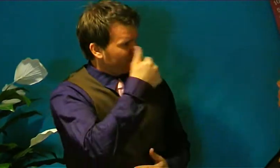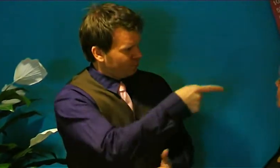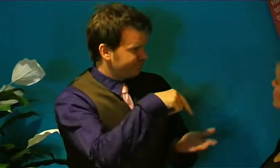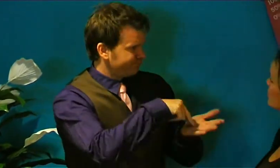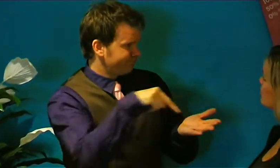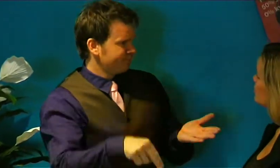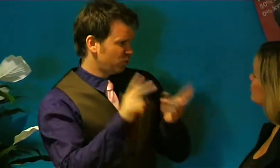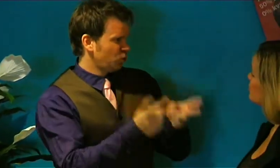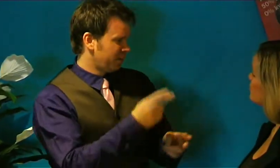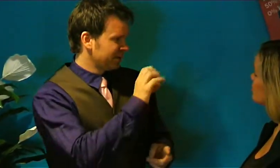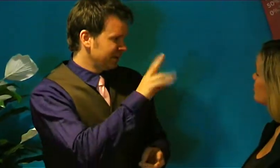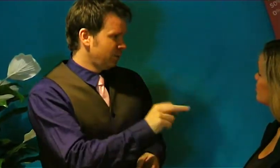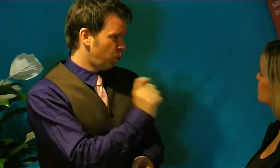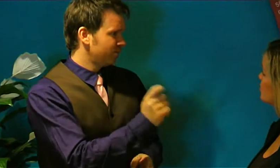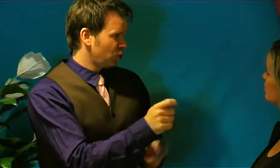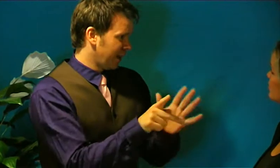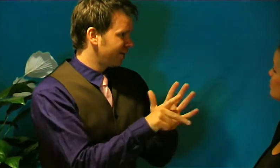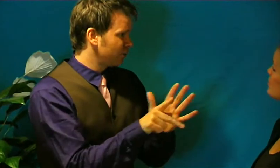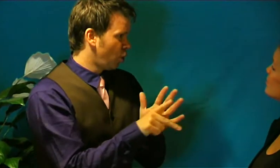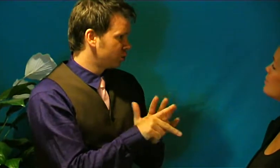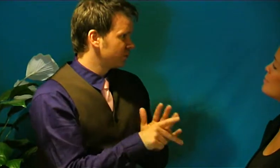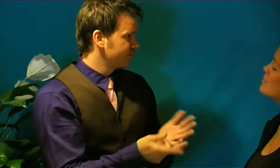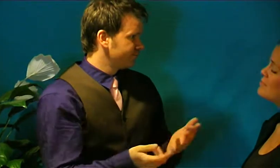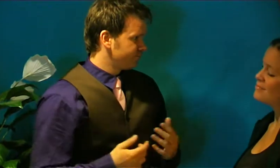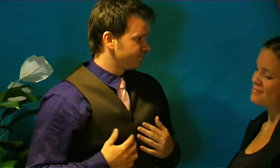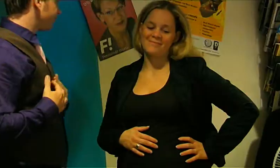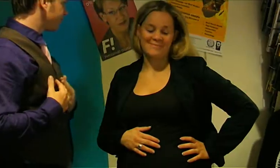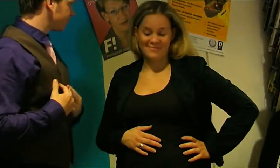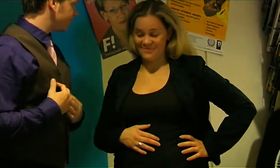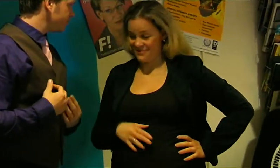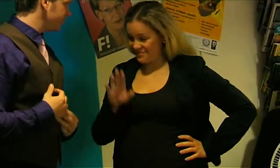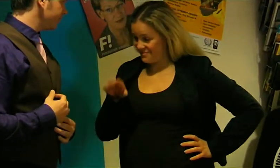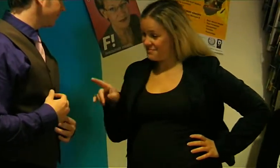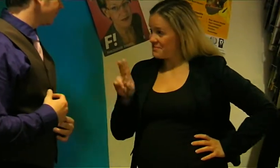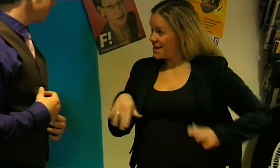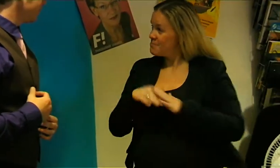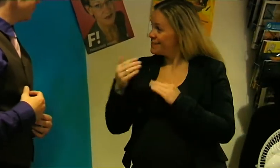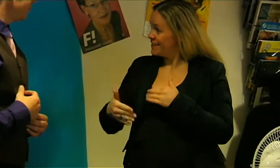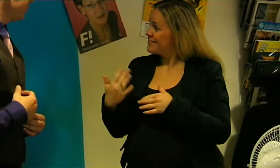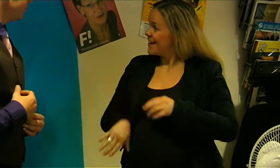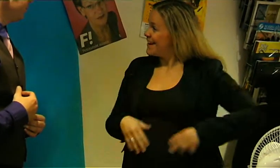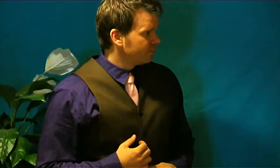that you are gonna resign as SDR's Presidential Candidate. The website is actually ready.